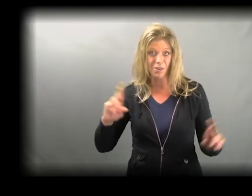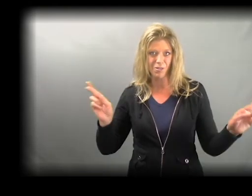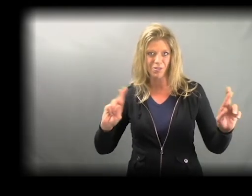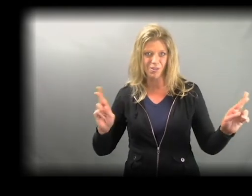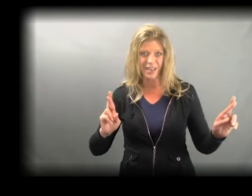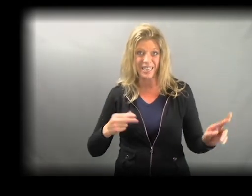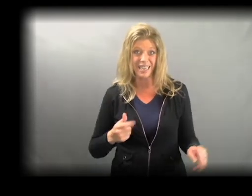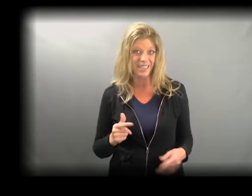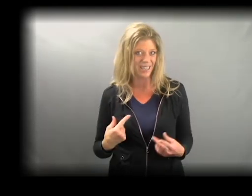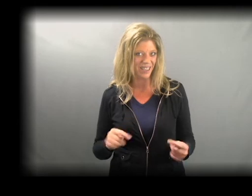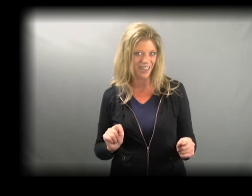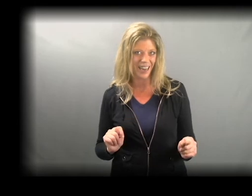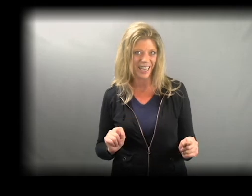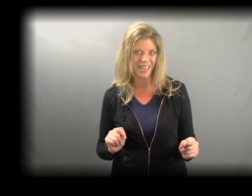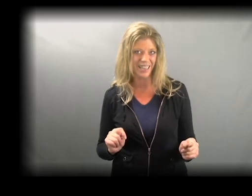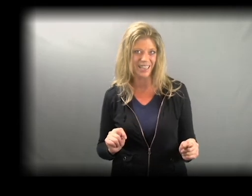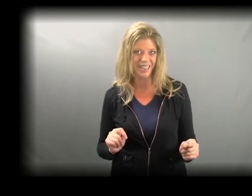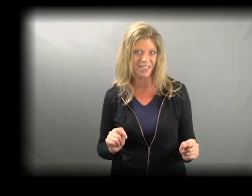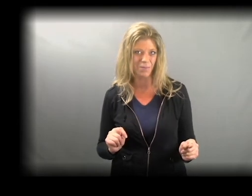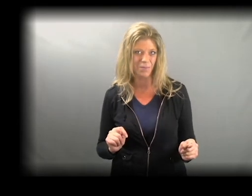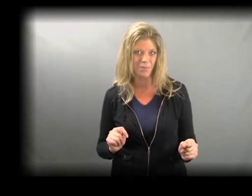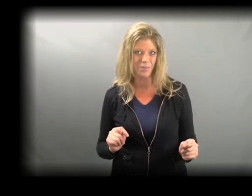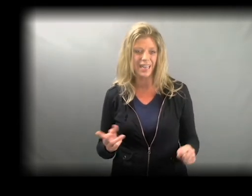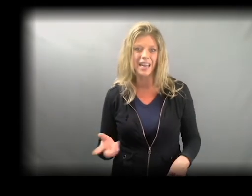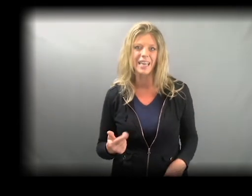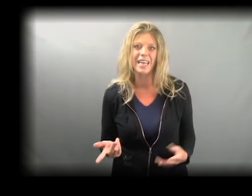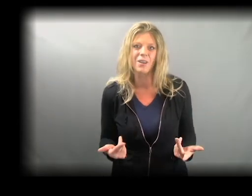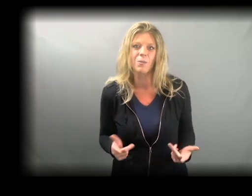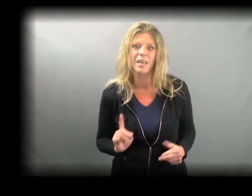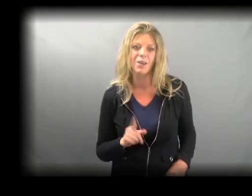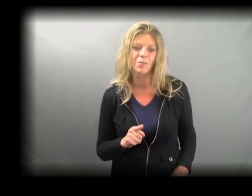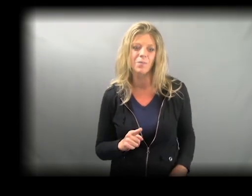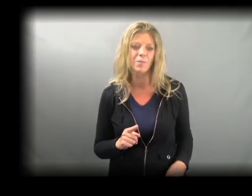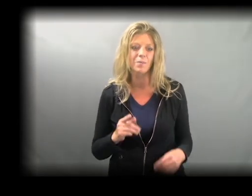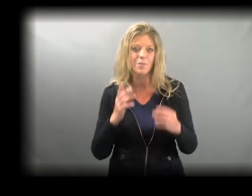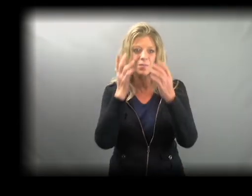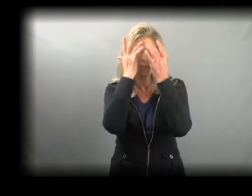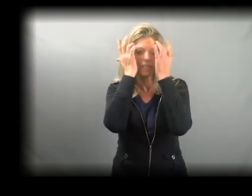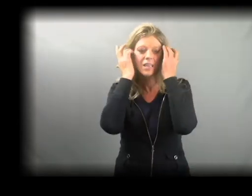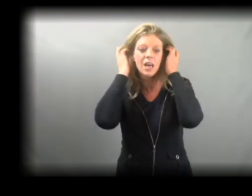Ready to try? Here we go.